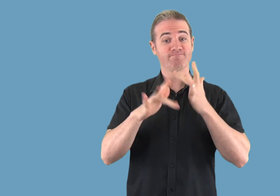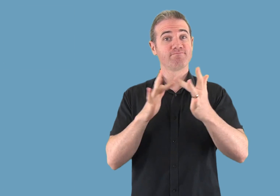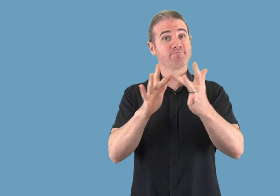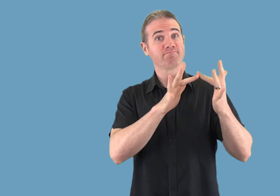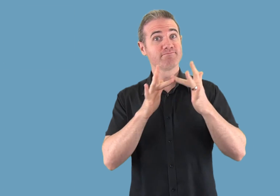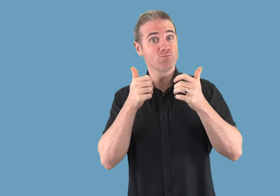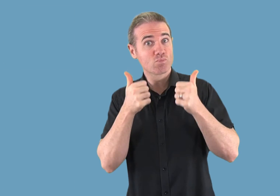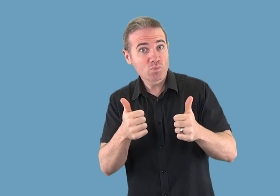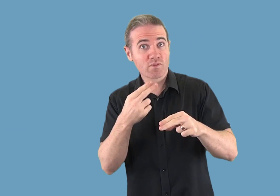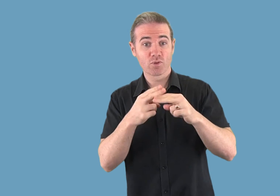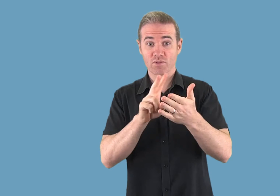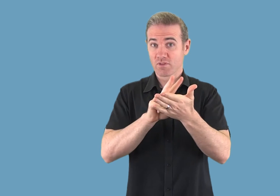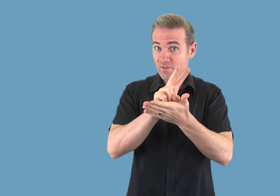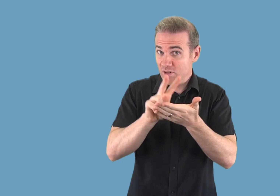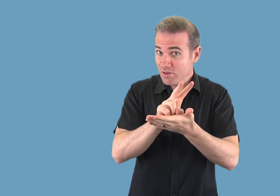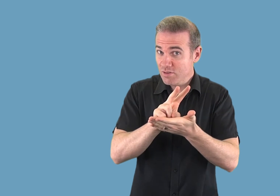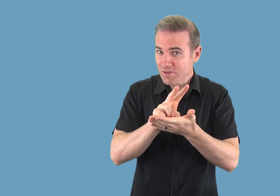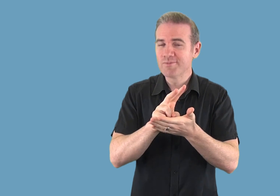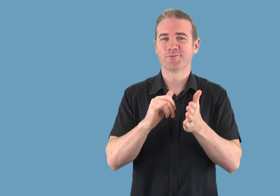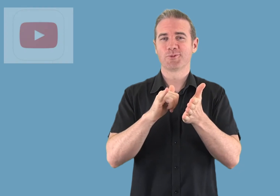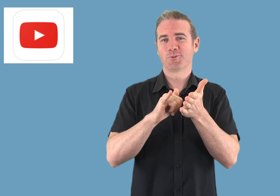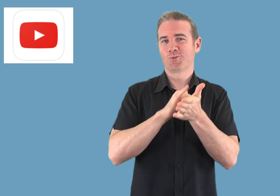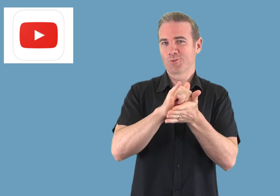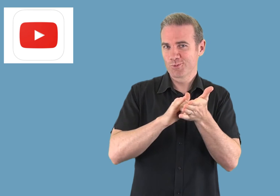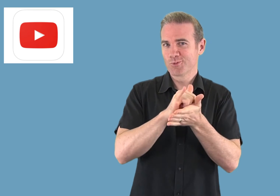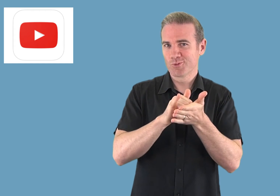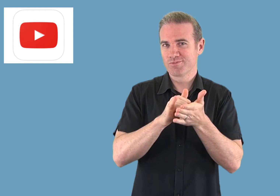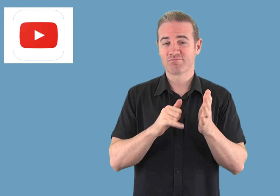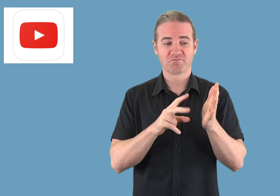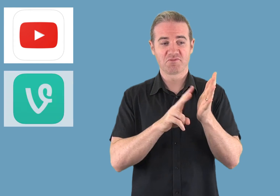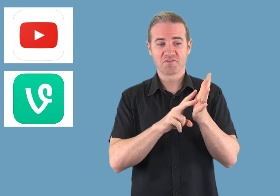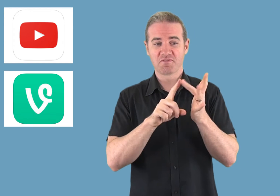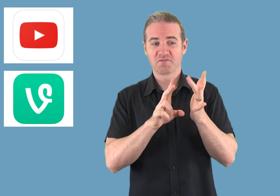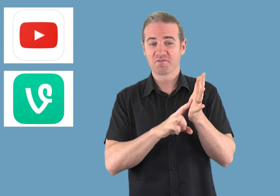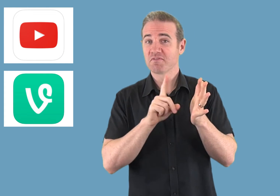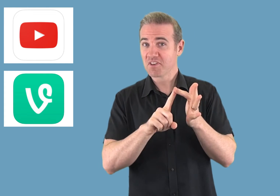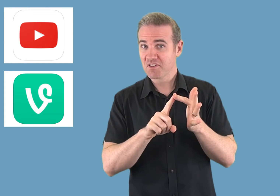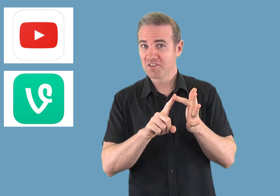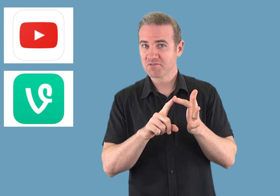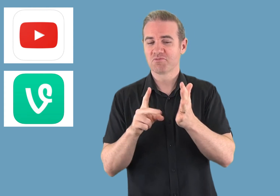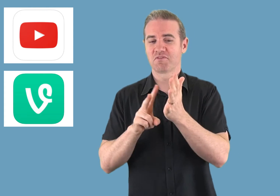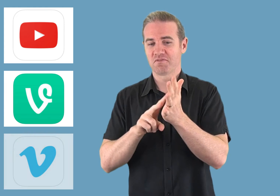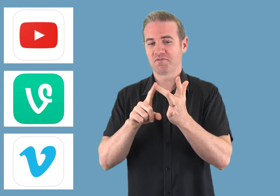Video based social media platforms * YouTube * Vine